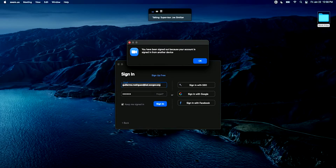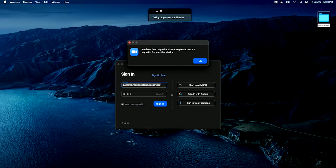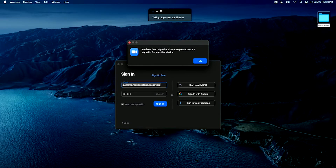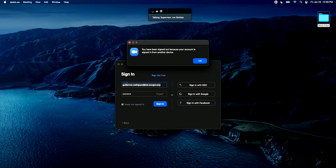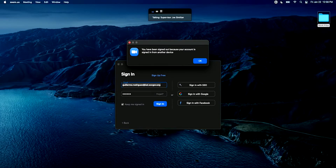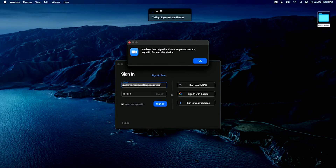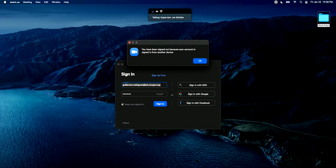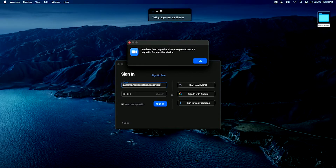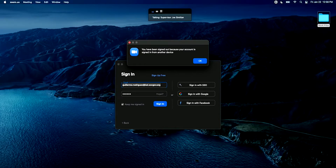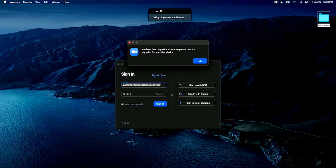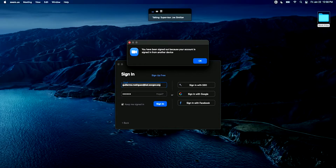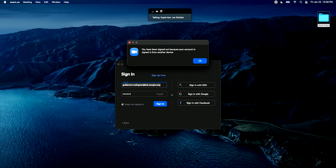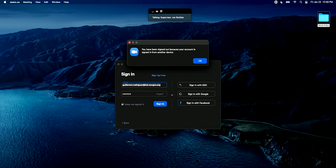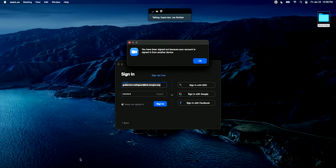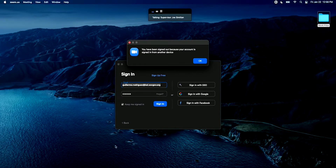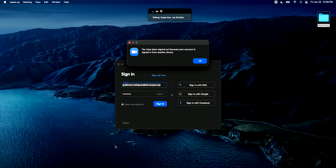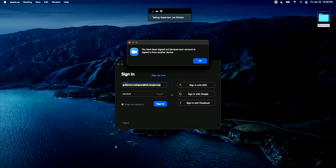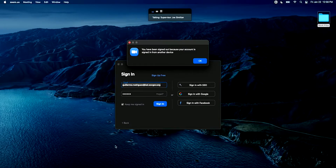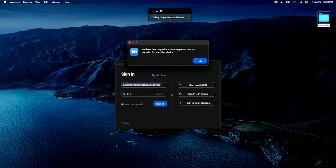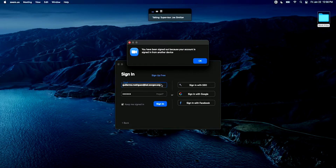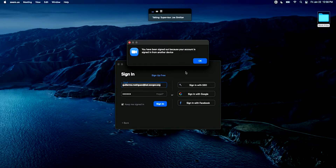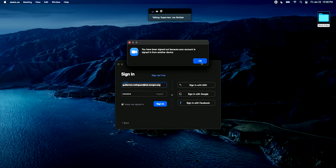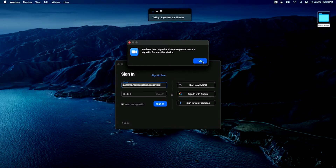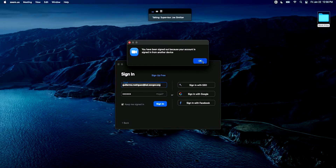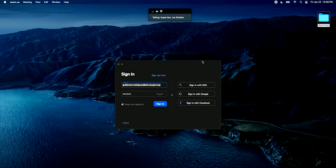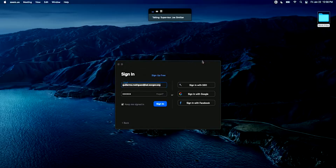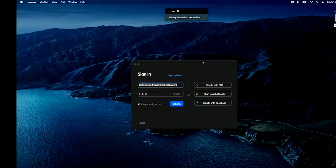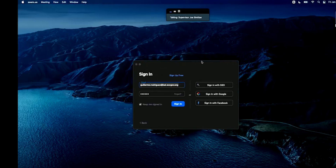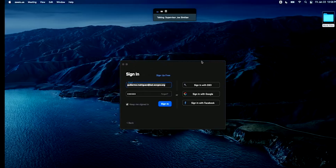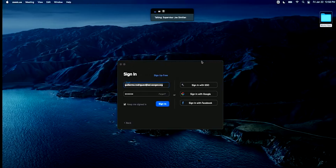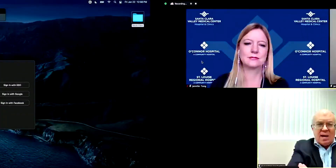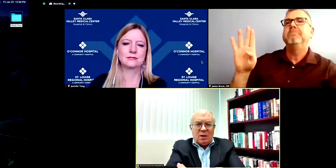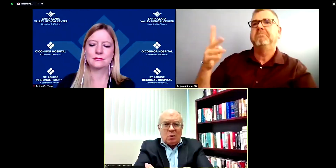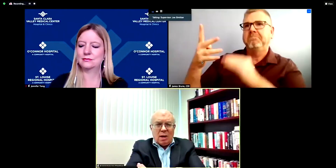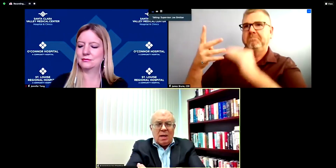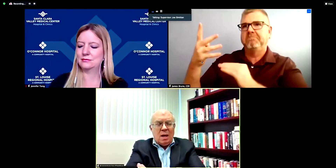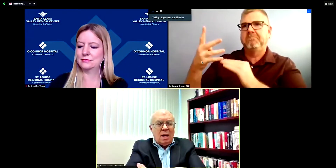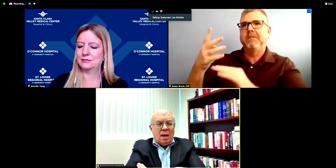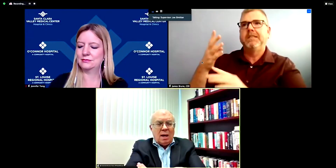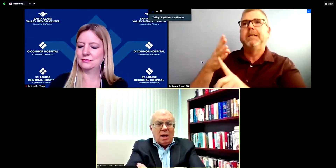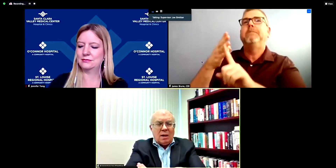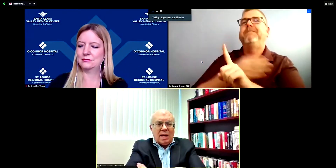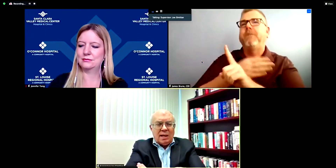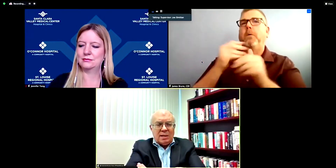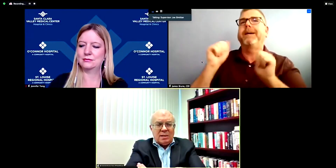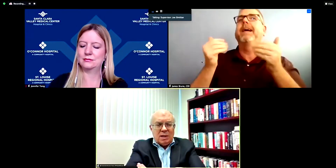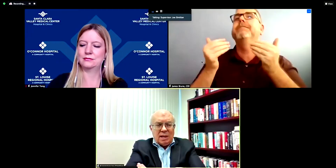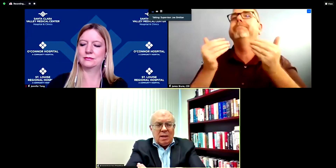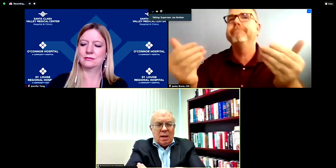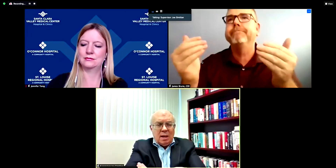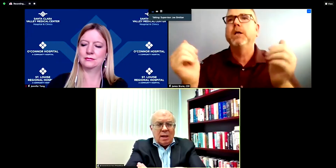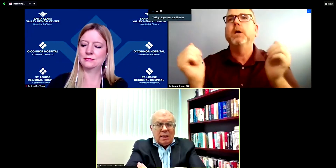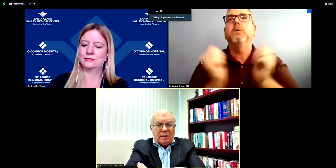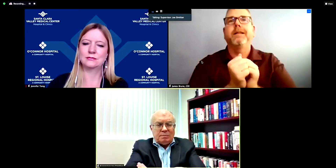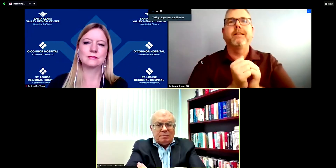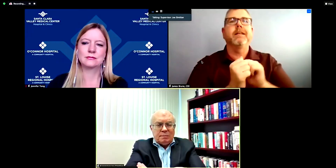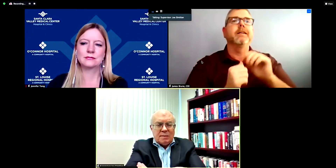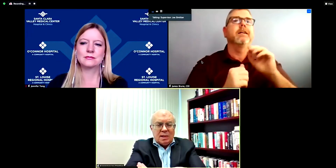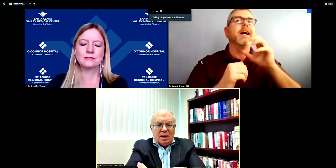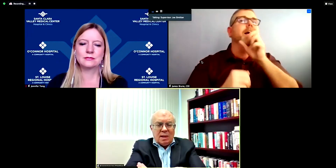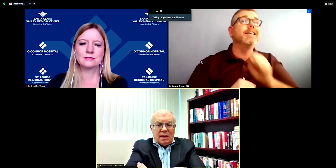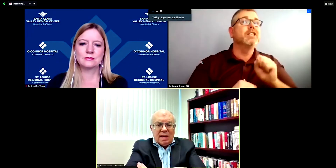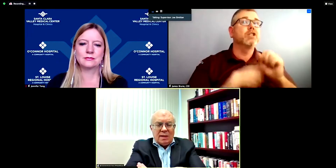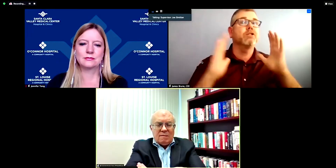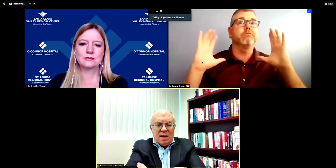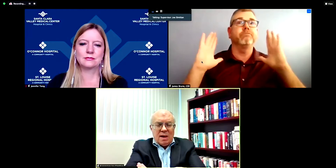before significant numbers of folks in that 65 to 75 category are likely to be getting